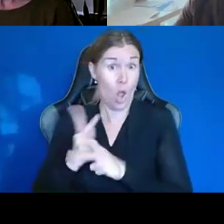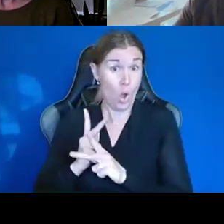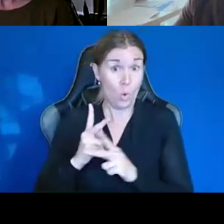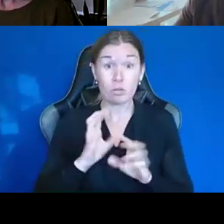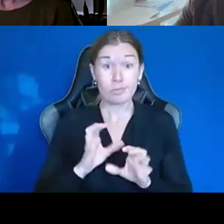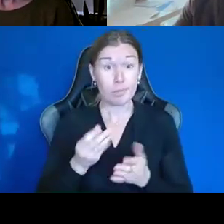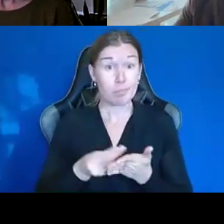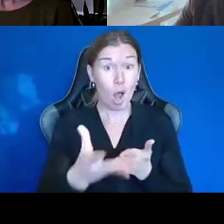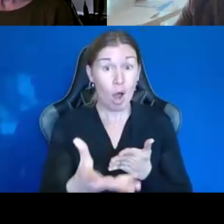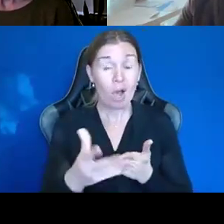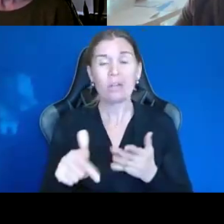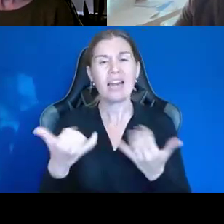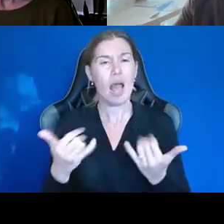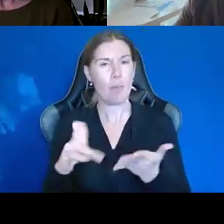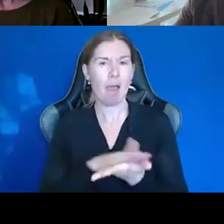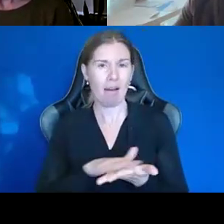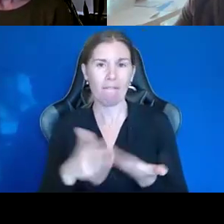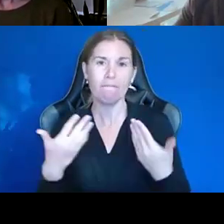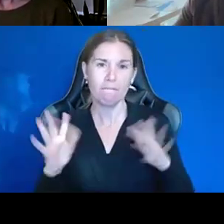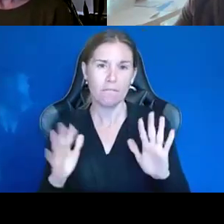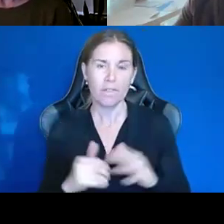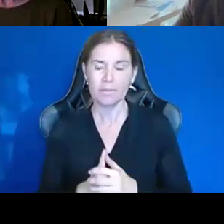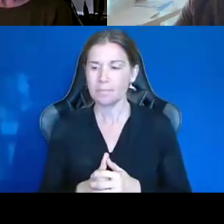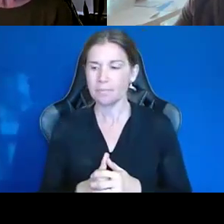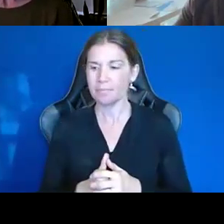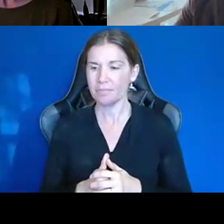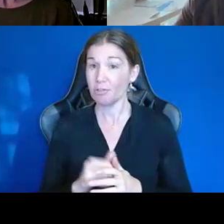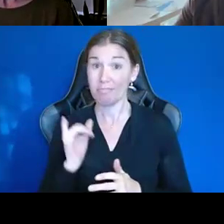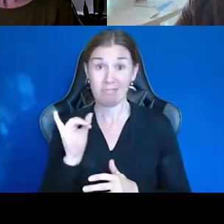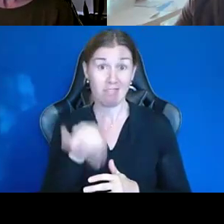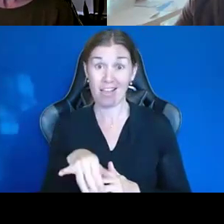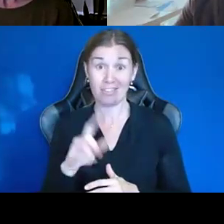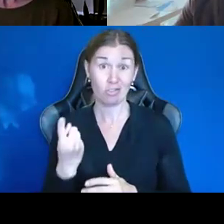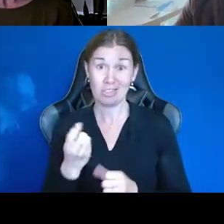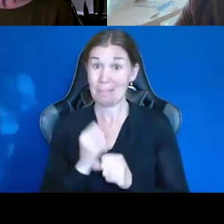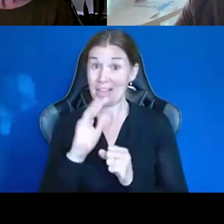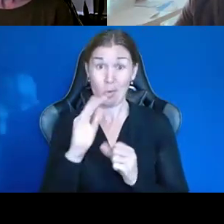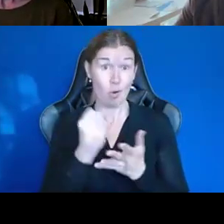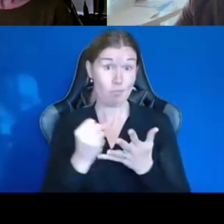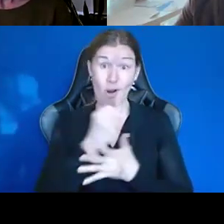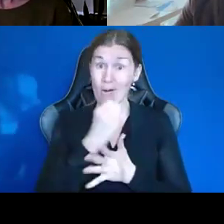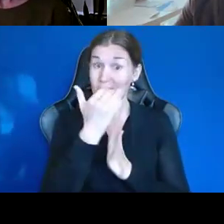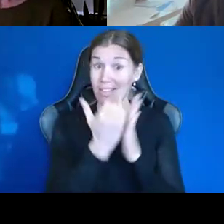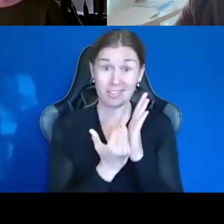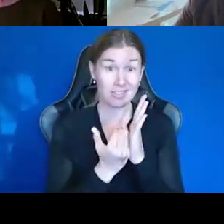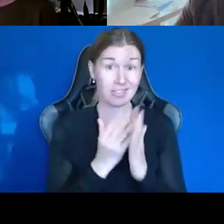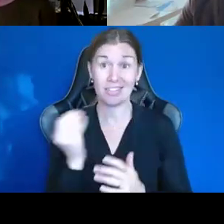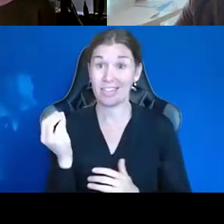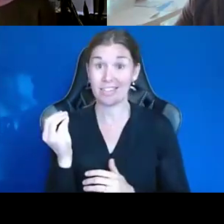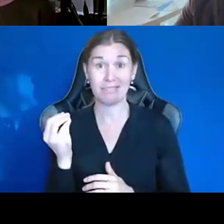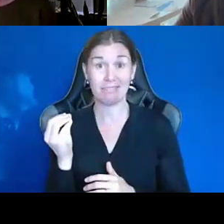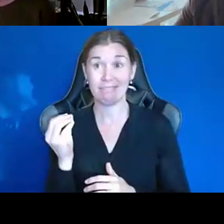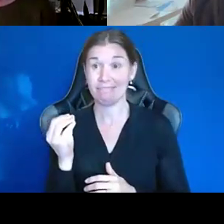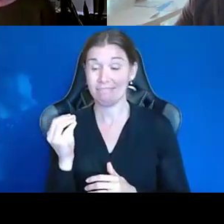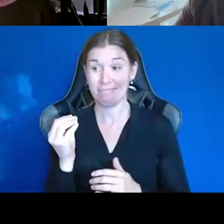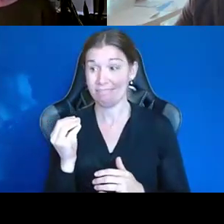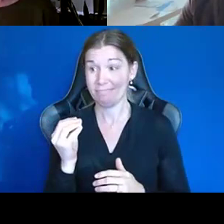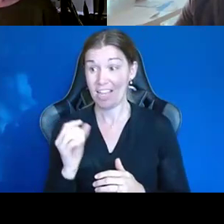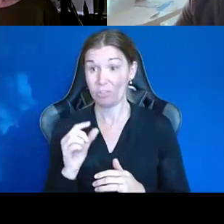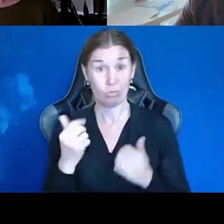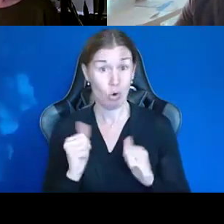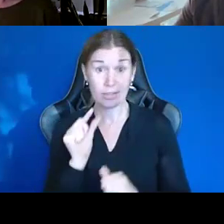So, again, make your list of priorities and go small, and then just continue to